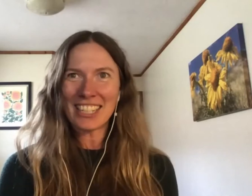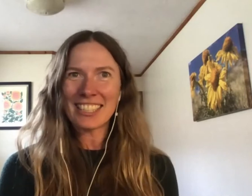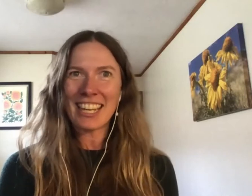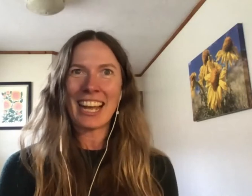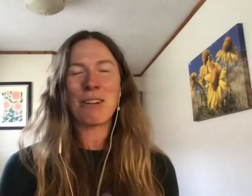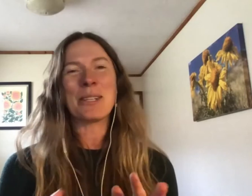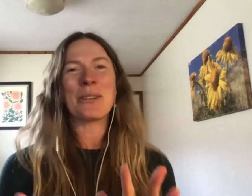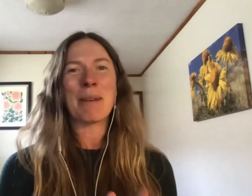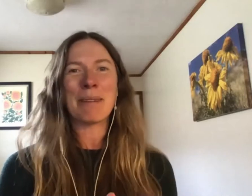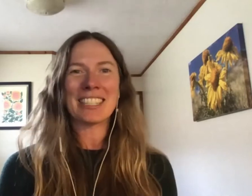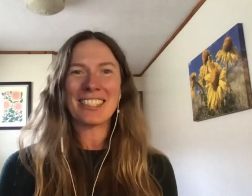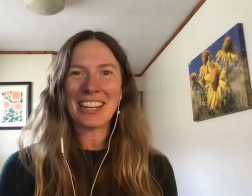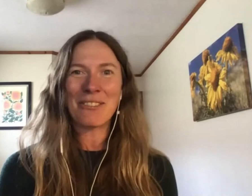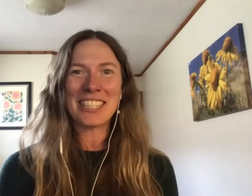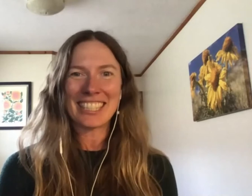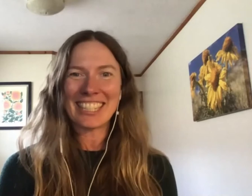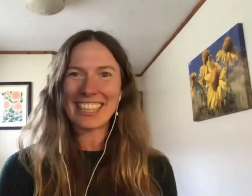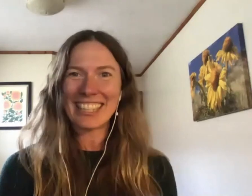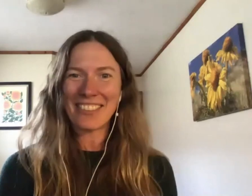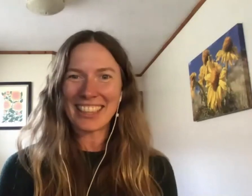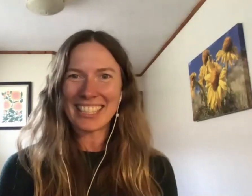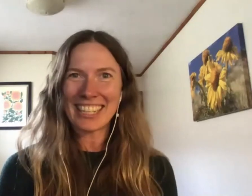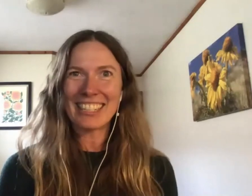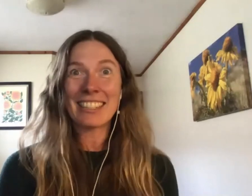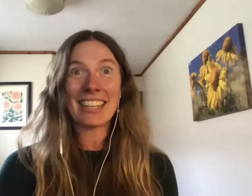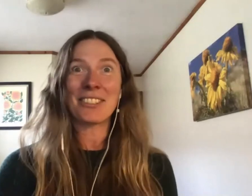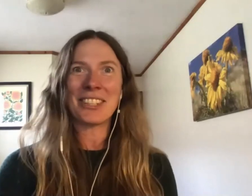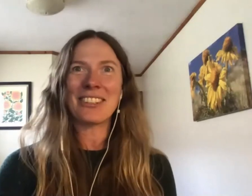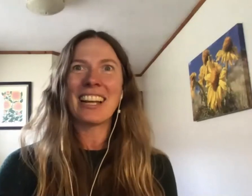and I'll be doing my best to try to facilitate the event this afternoon.